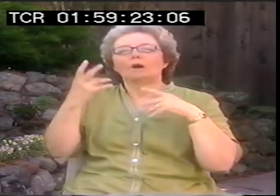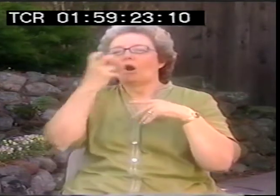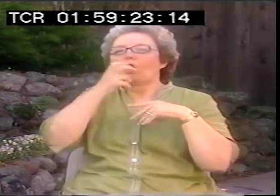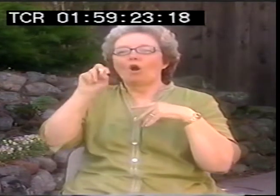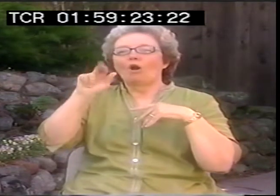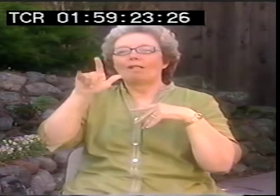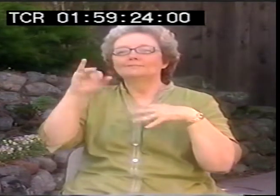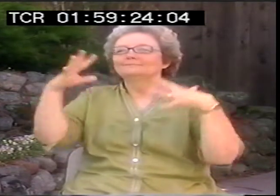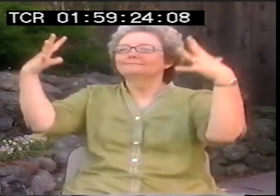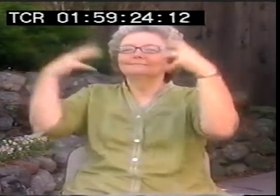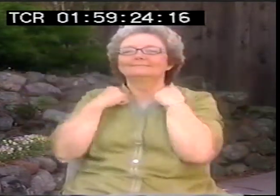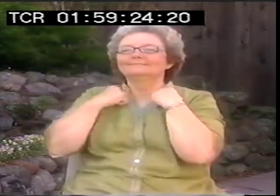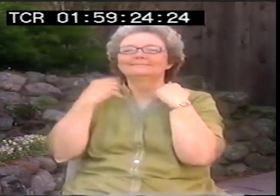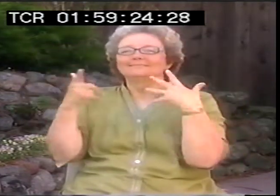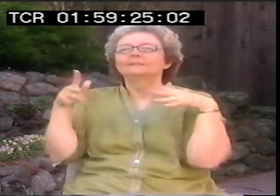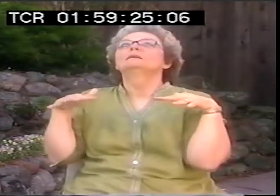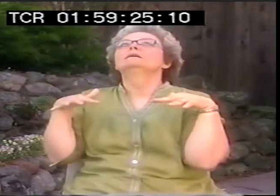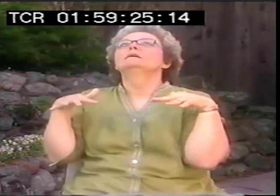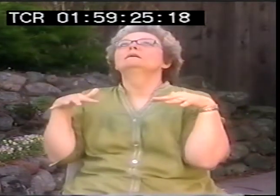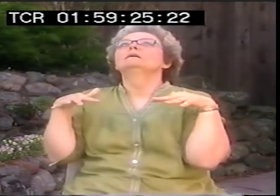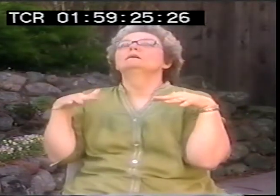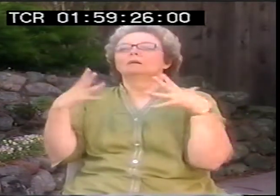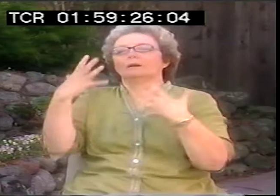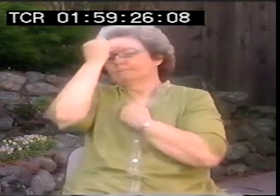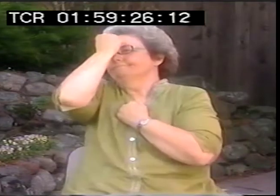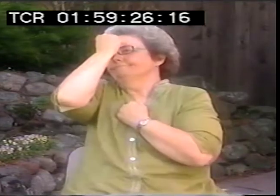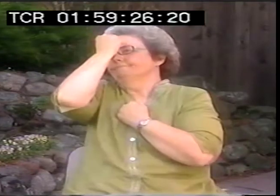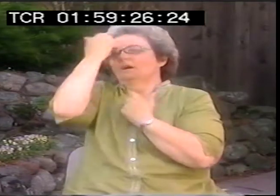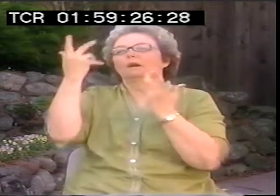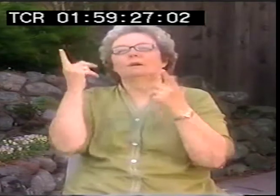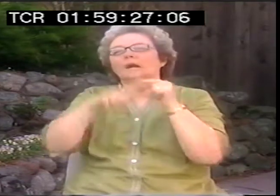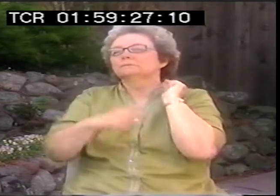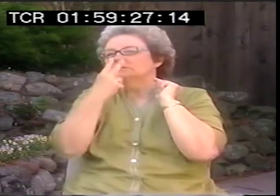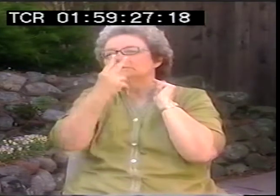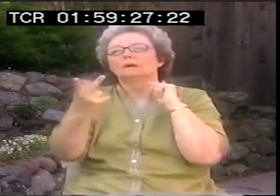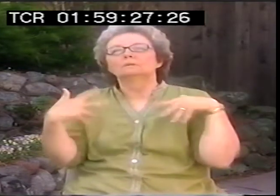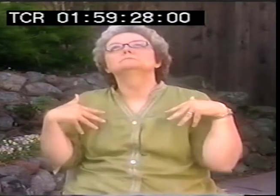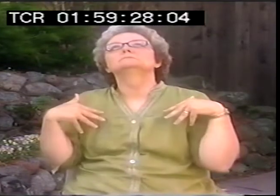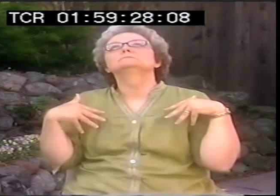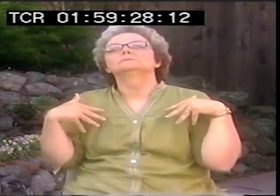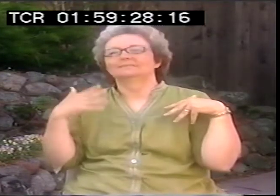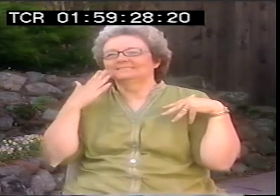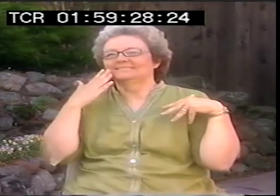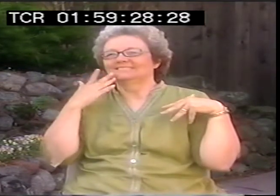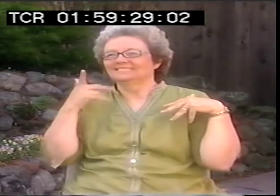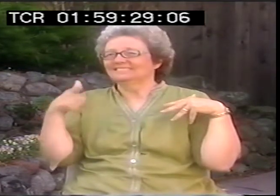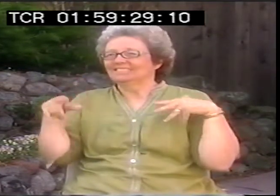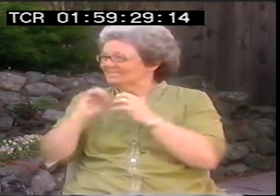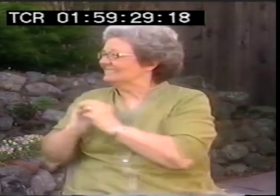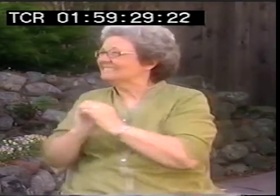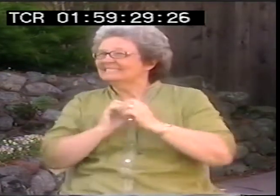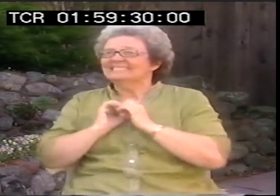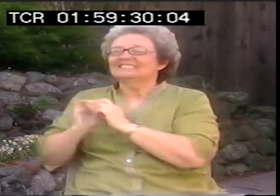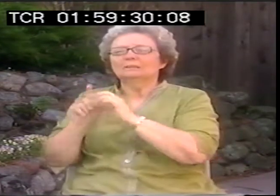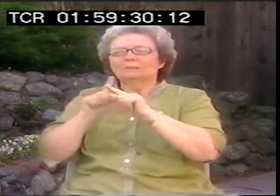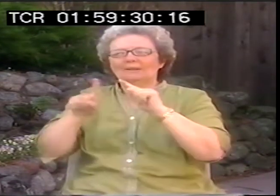You know, they just can't, they've got the oralism that's co-opted them, that then obviously had co-opted us for all those years.